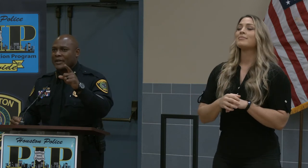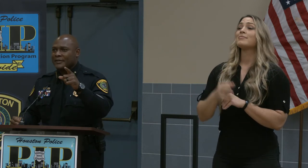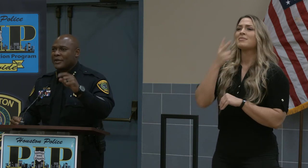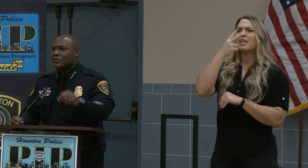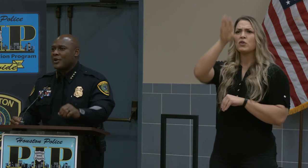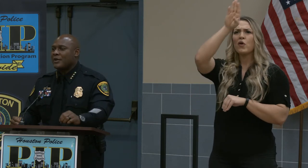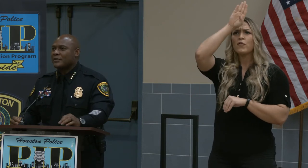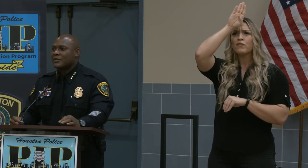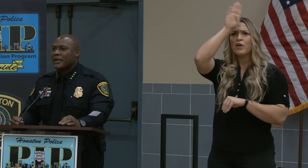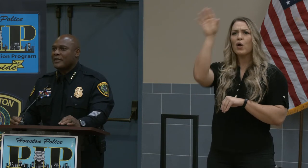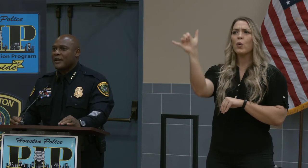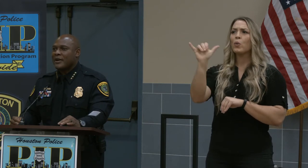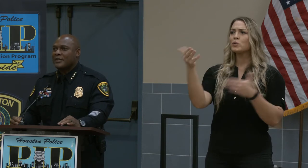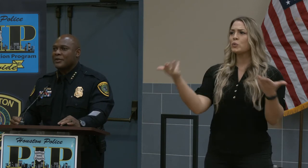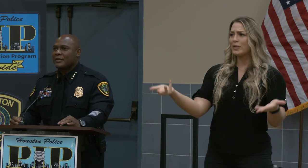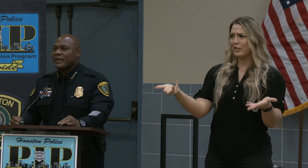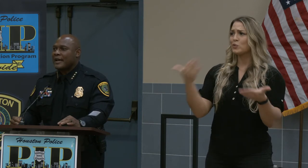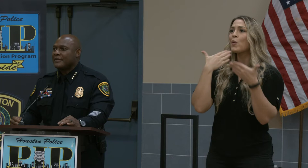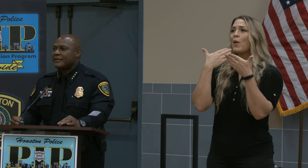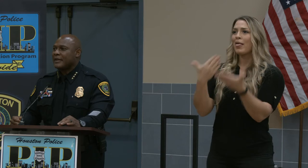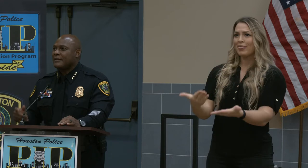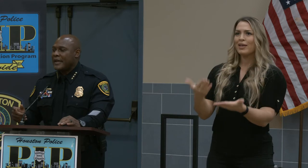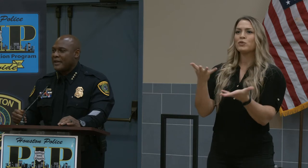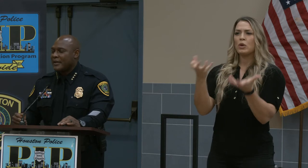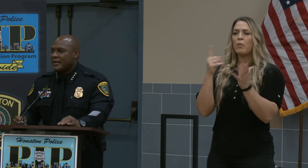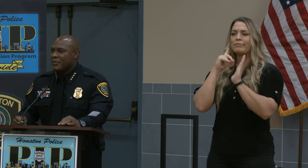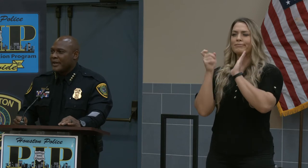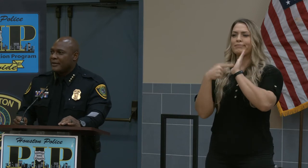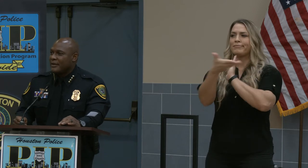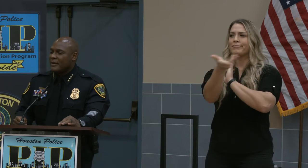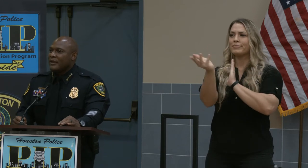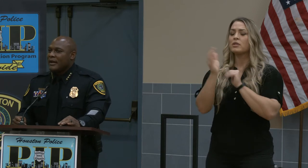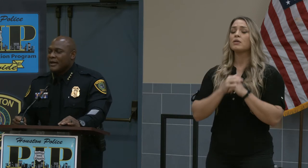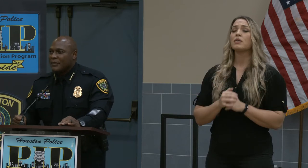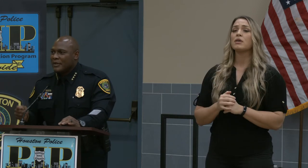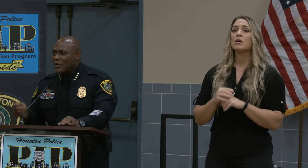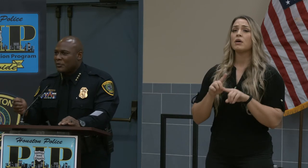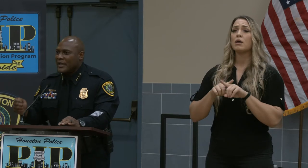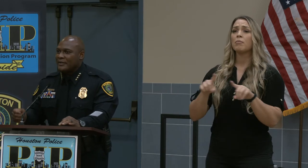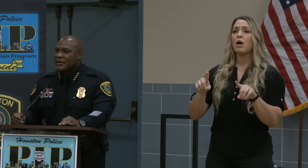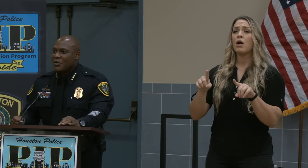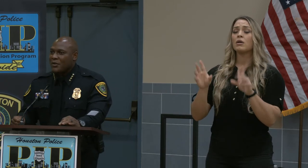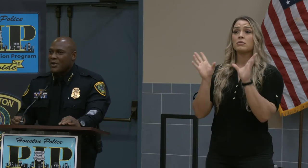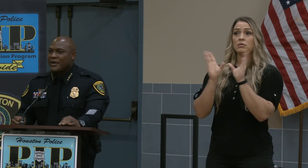as well. So thank y'all and I want to acknowledge that; but those meetings are going well.